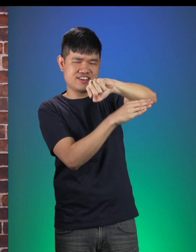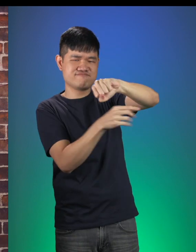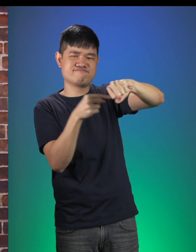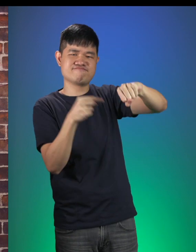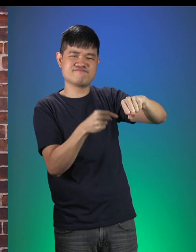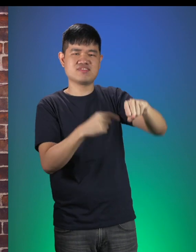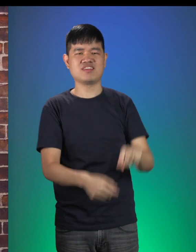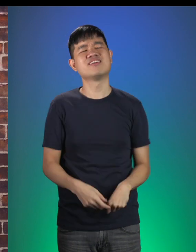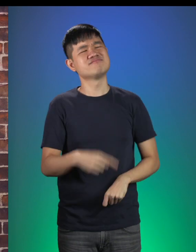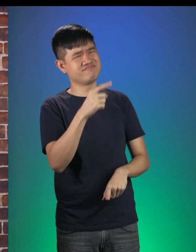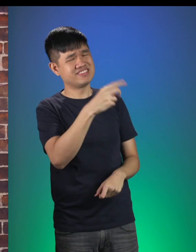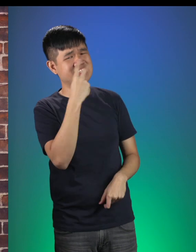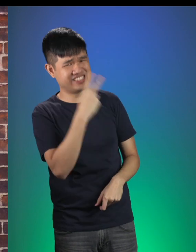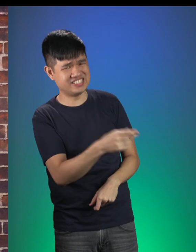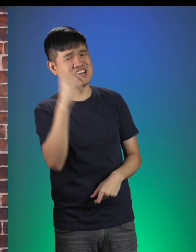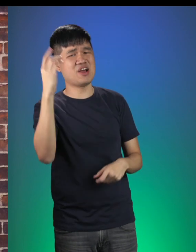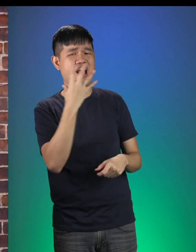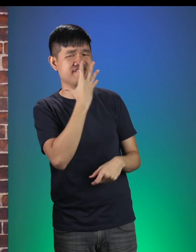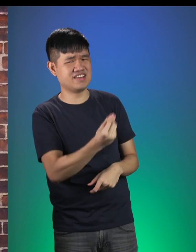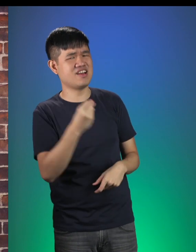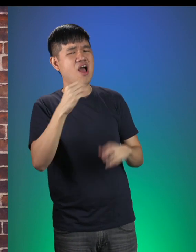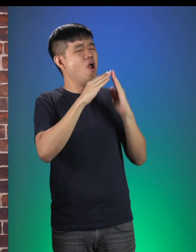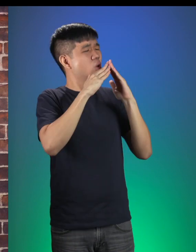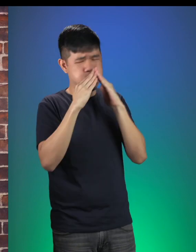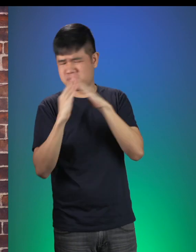Pig 2: Well, the Big Bag Wolf blew my house of sticks in.